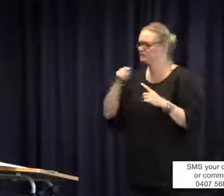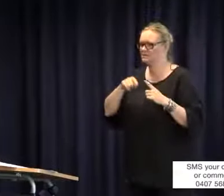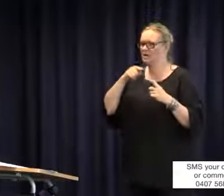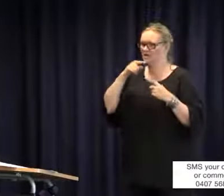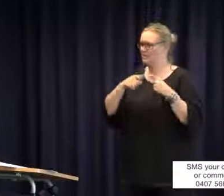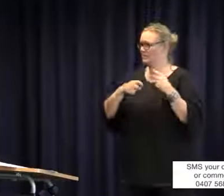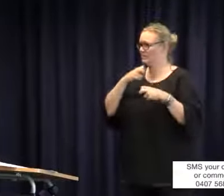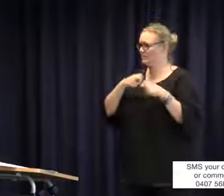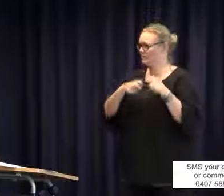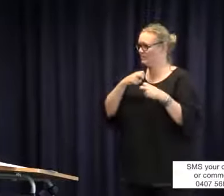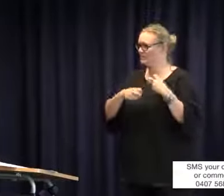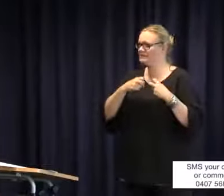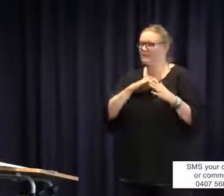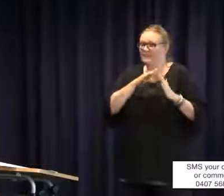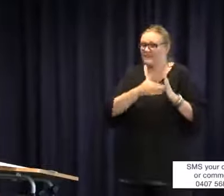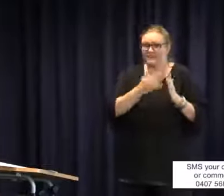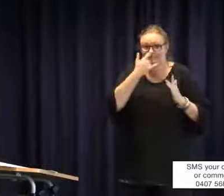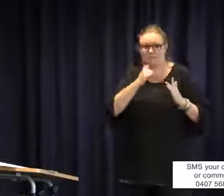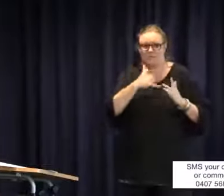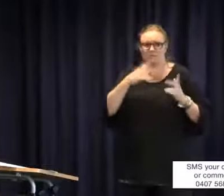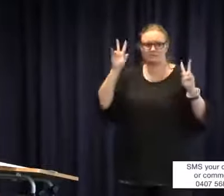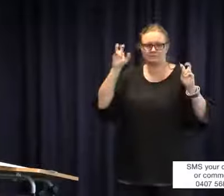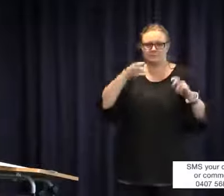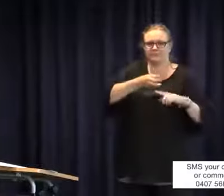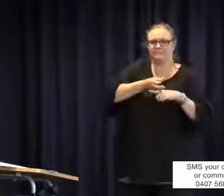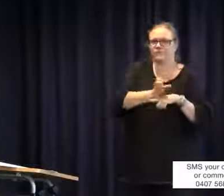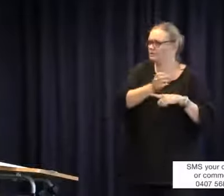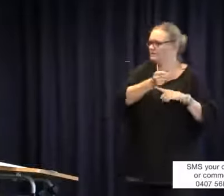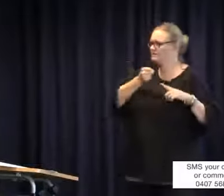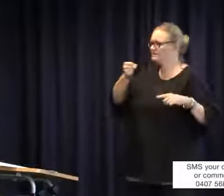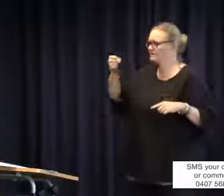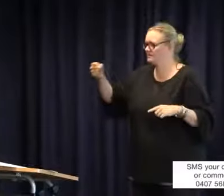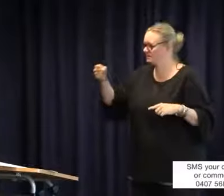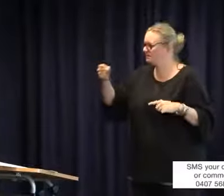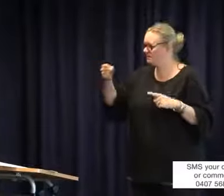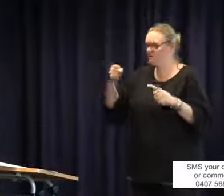they could be refurbishment of the building and that is an issue. Unfortunately, I was